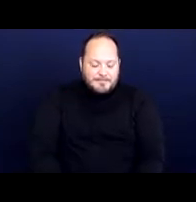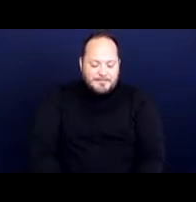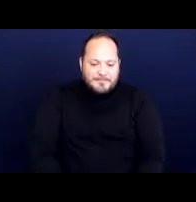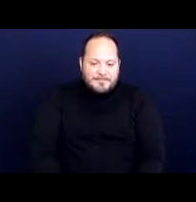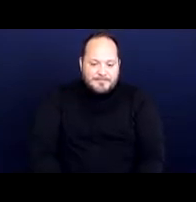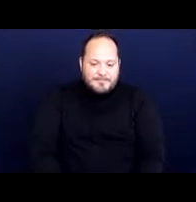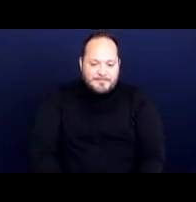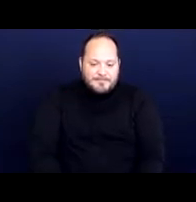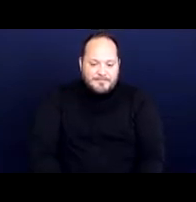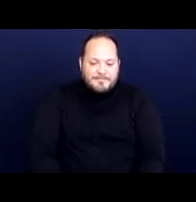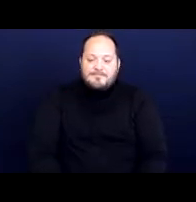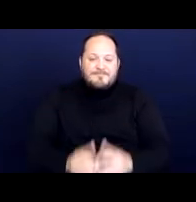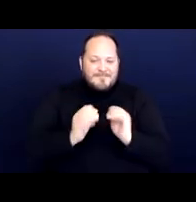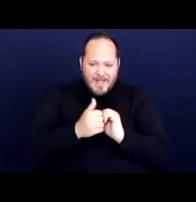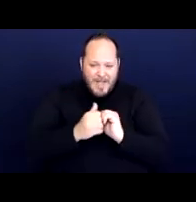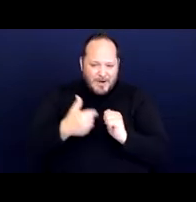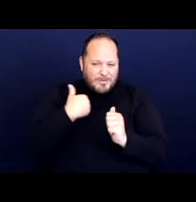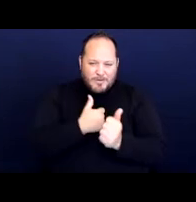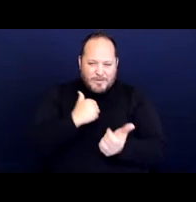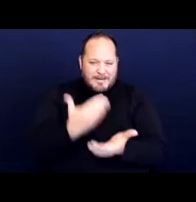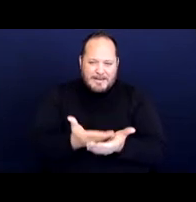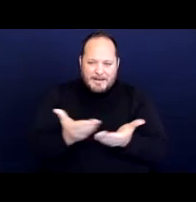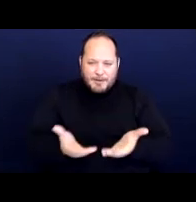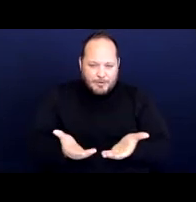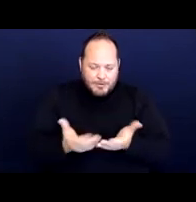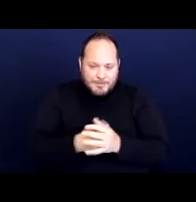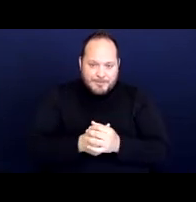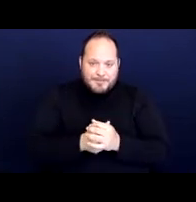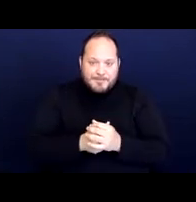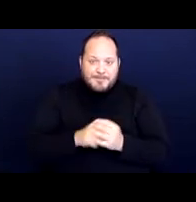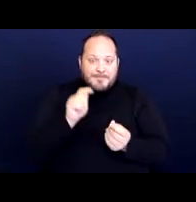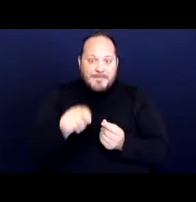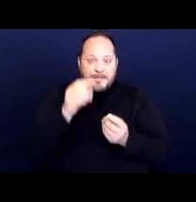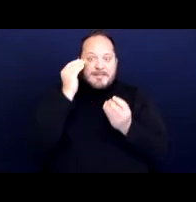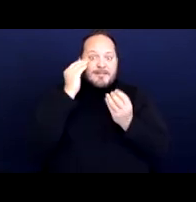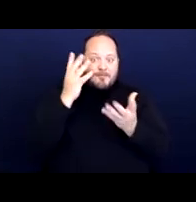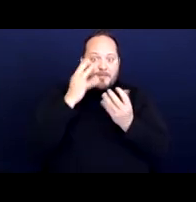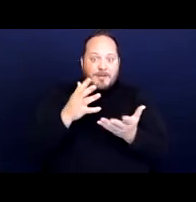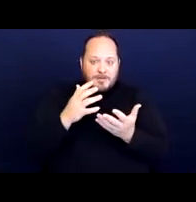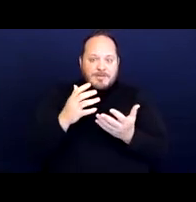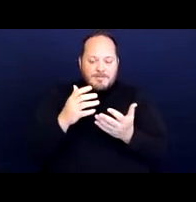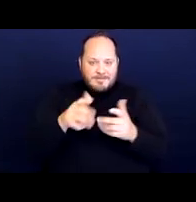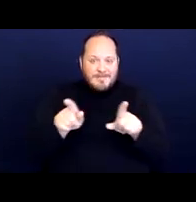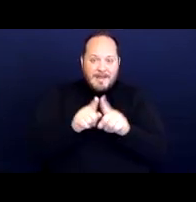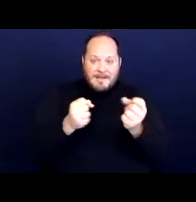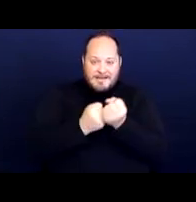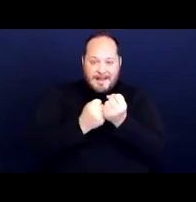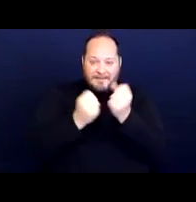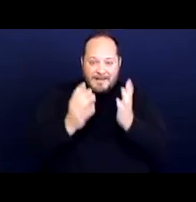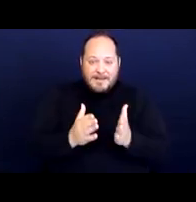And so how did we get here? So this is information that you all as advocates will certainly be familiar with